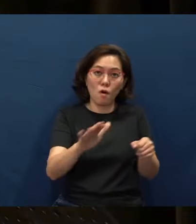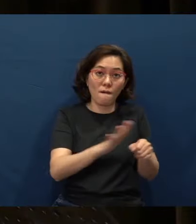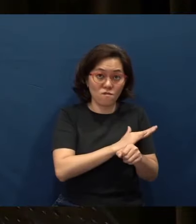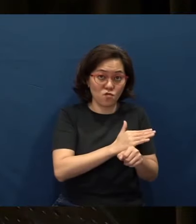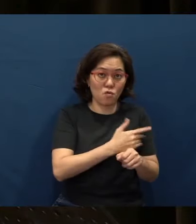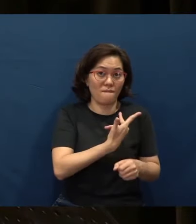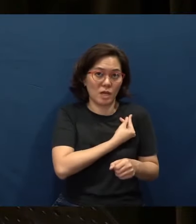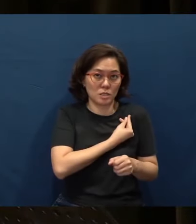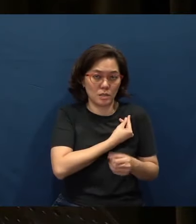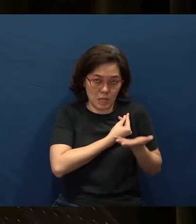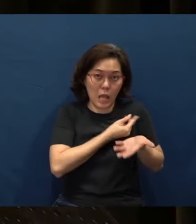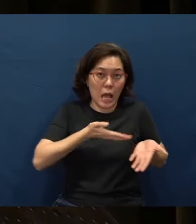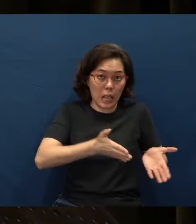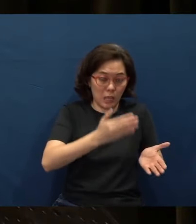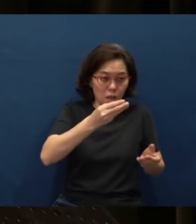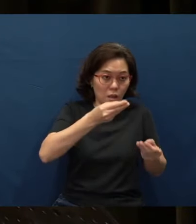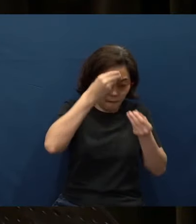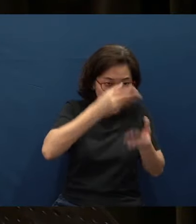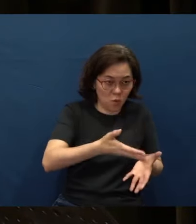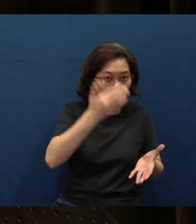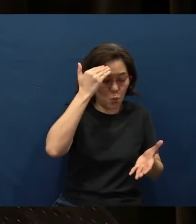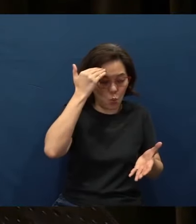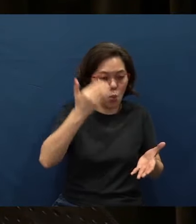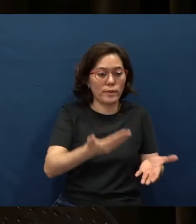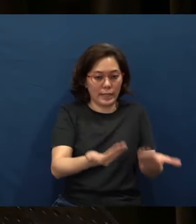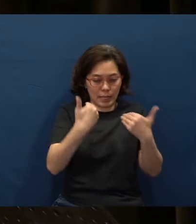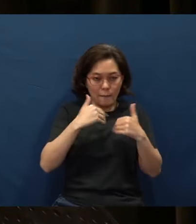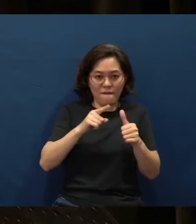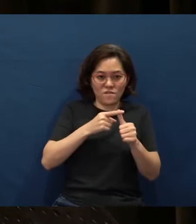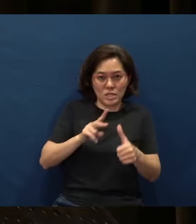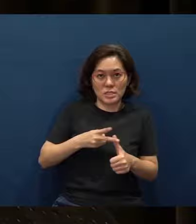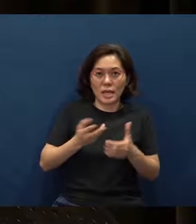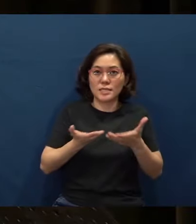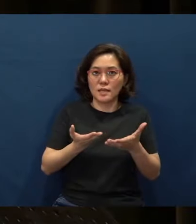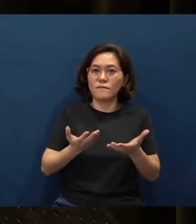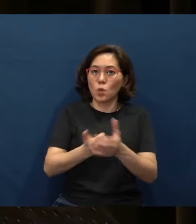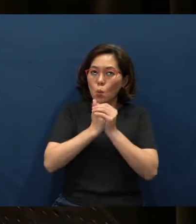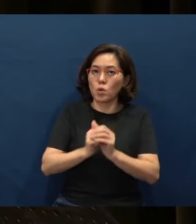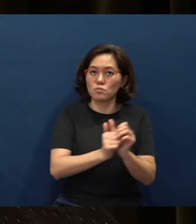now they can come back to worship with us in the first or second service, alright.